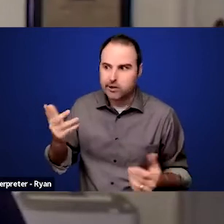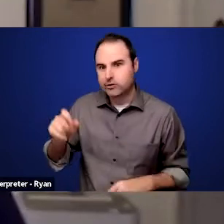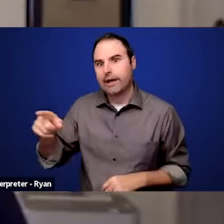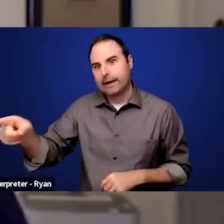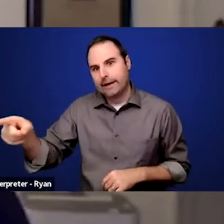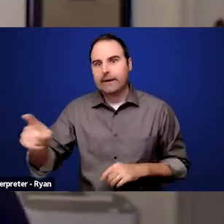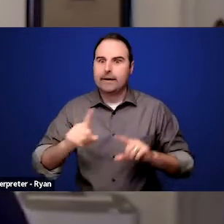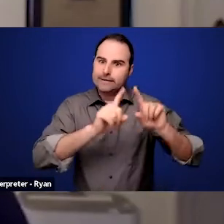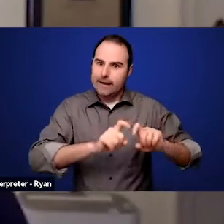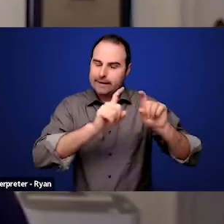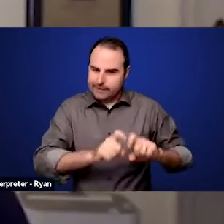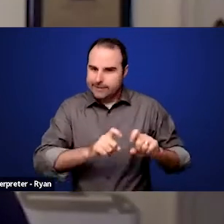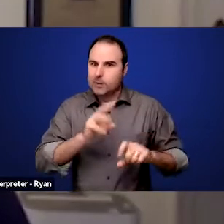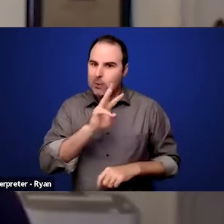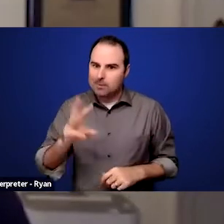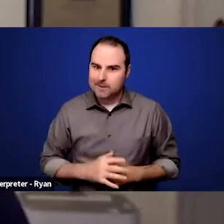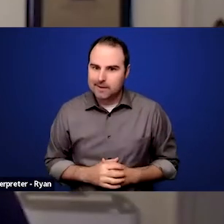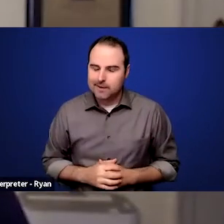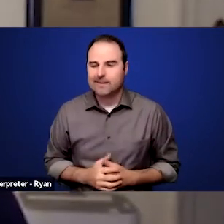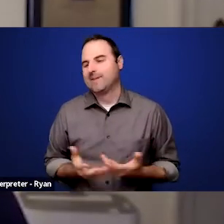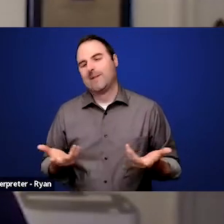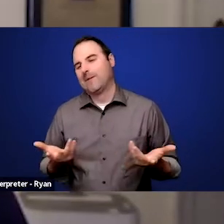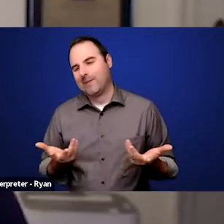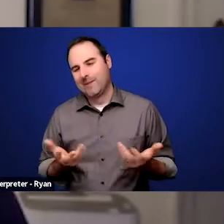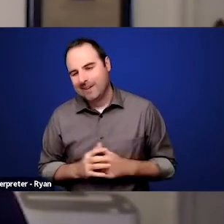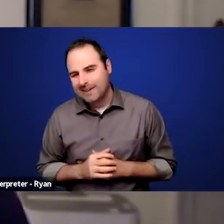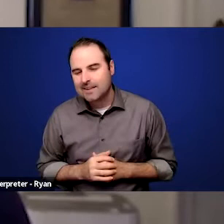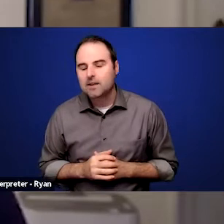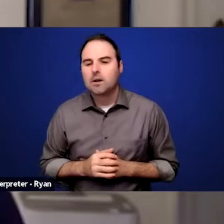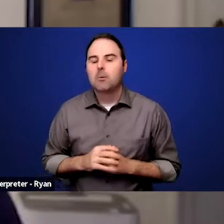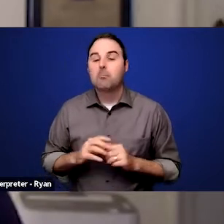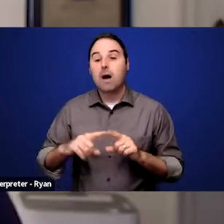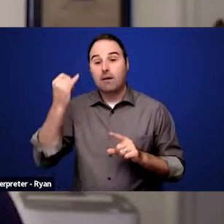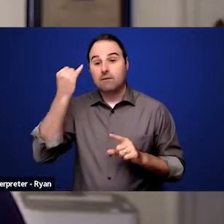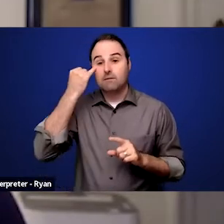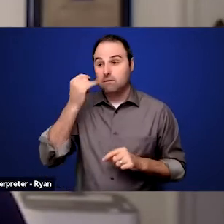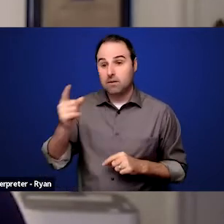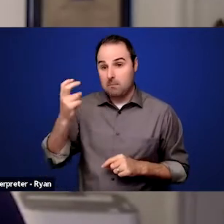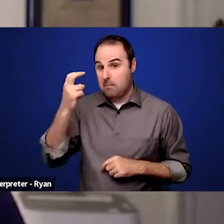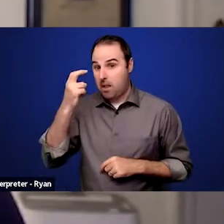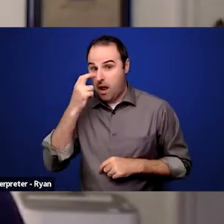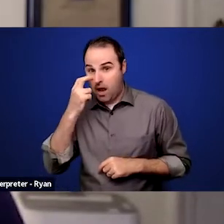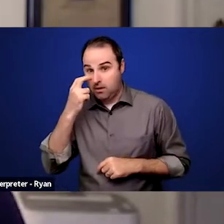But you wanna make sure that people who are blind, as an example, are being given opportunities